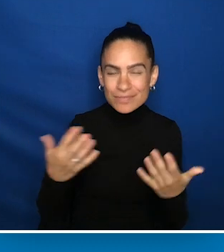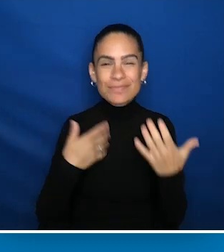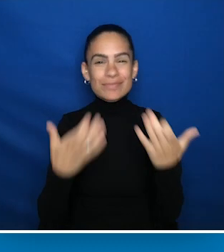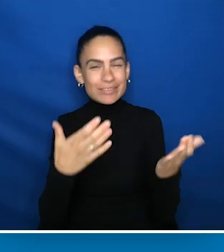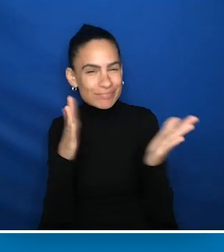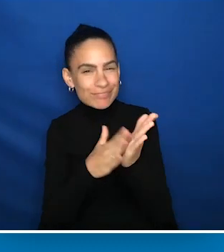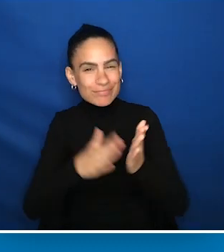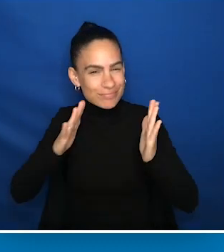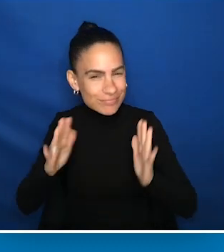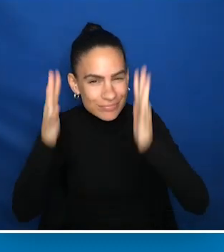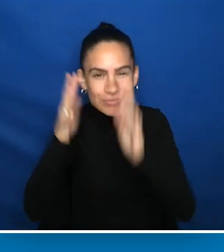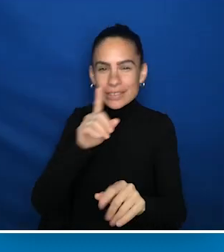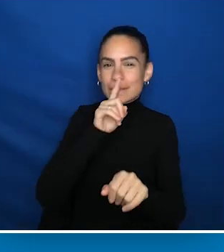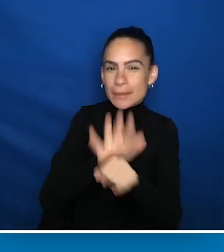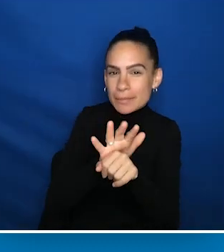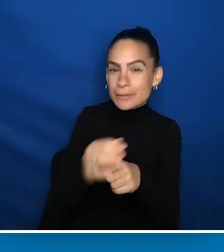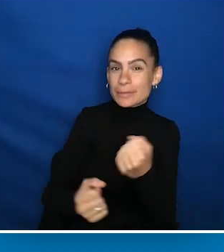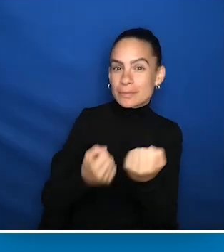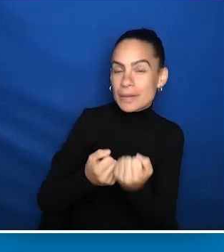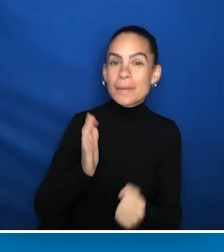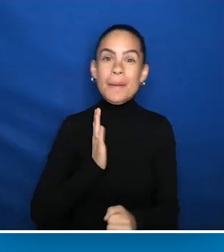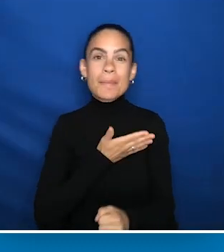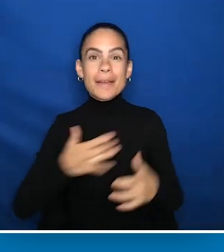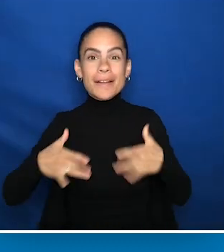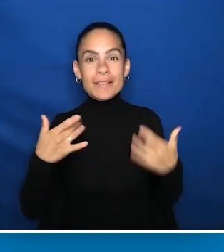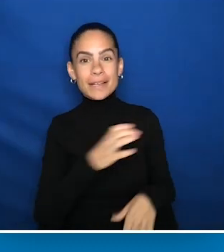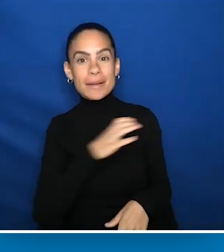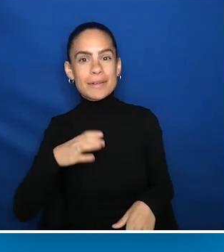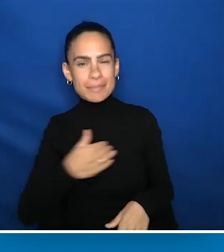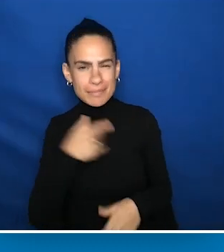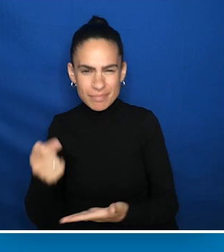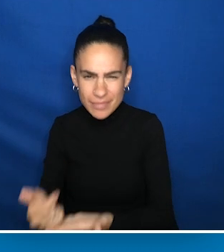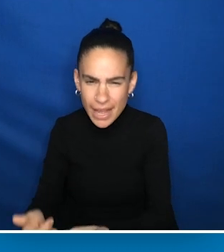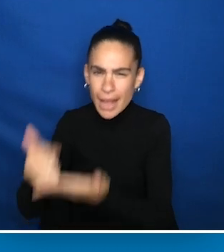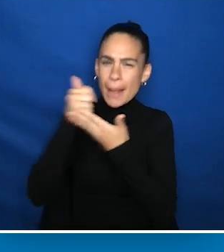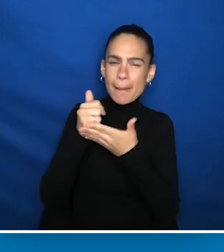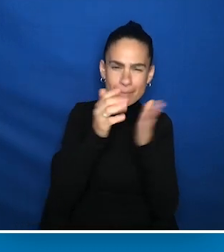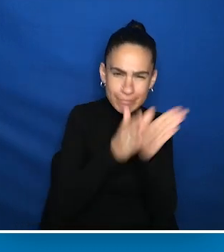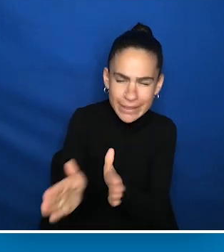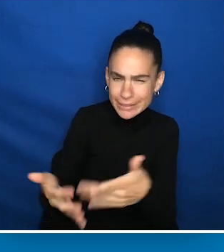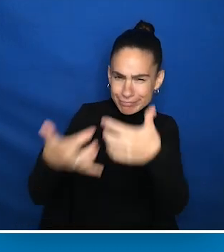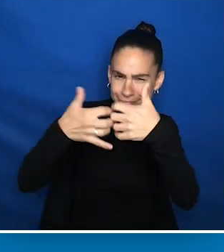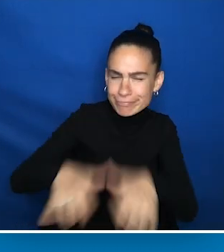I'd like to recognize the commitment and support of our gala committee, who helped us envision a unique and creative virtual experience.